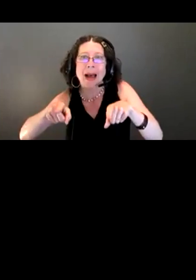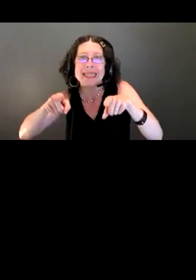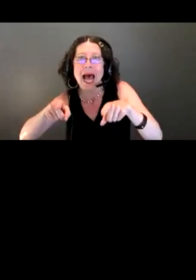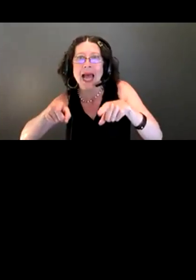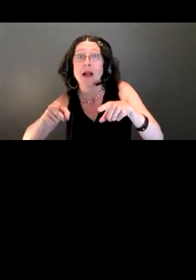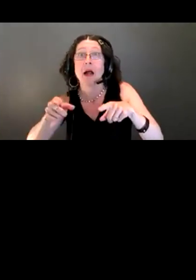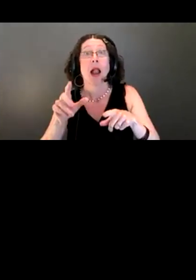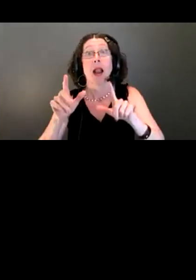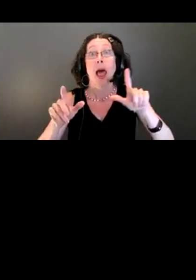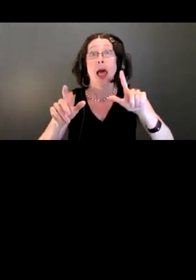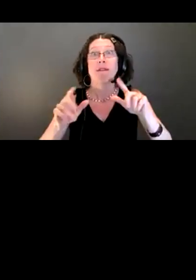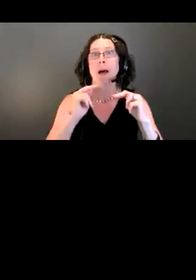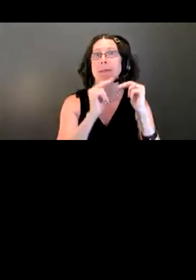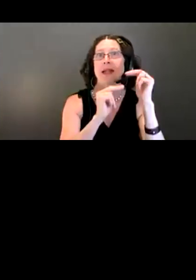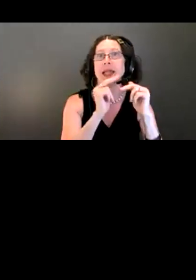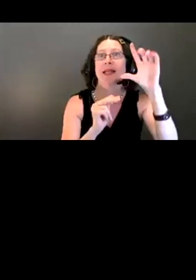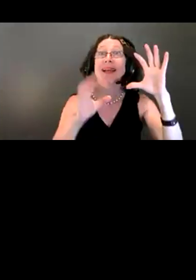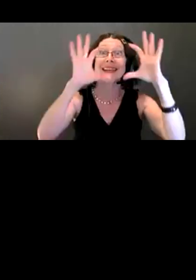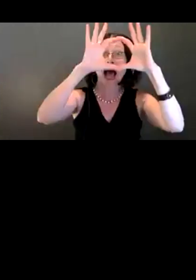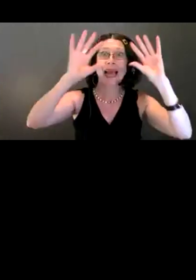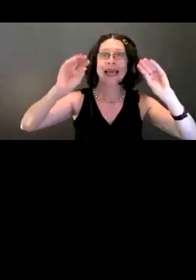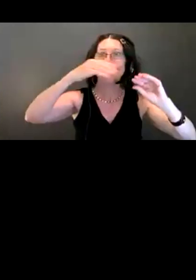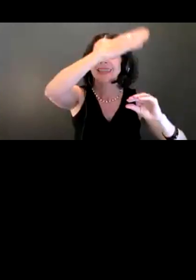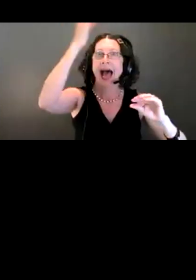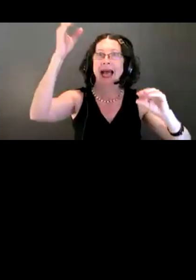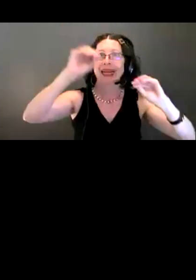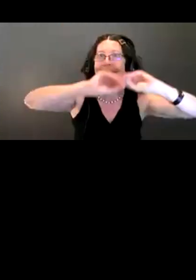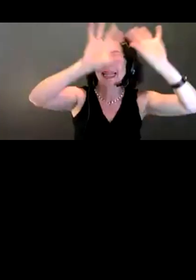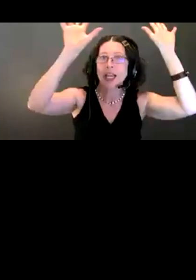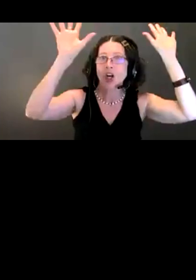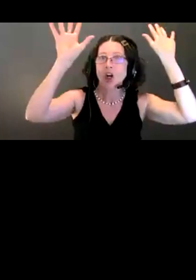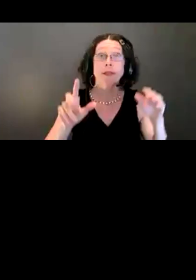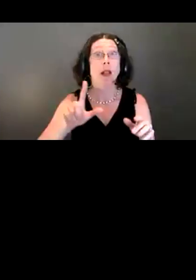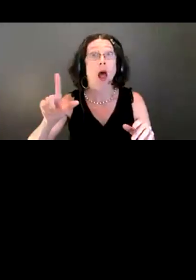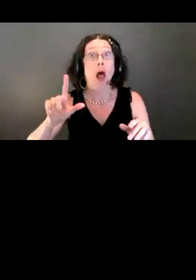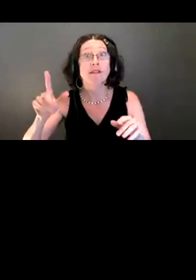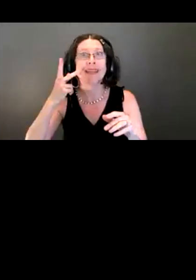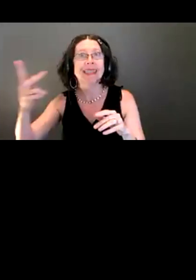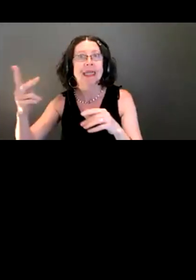The sky is clear. On the right, you see these buildings, and it's raining.